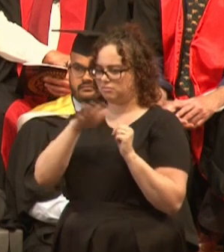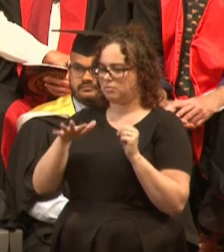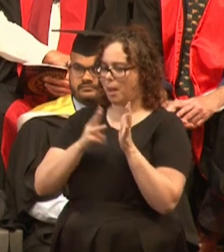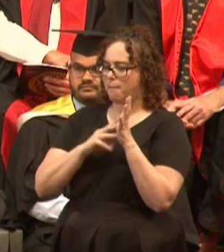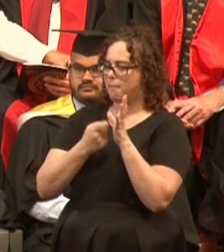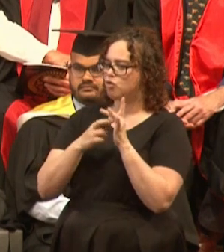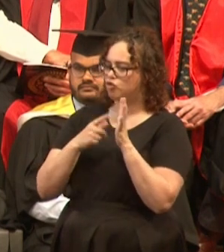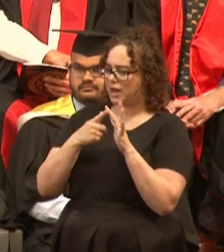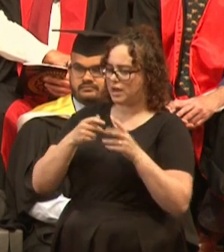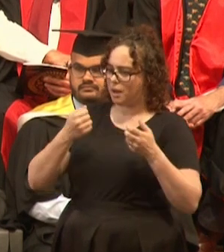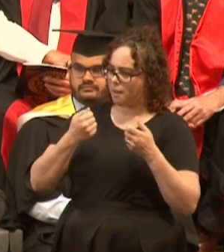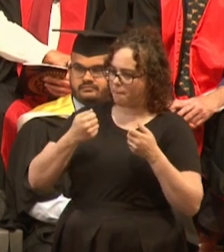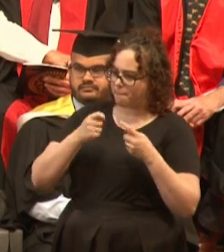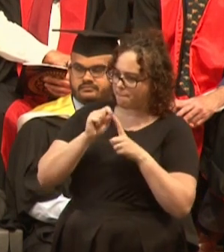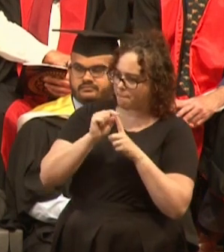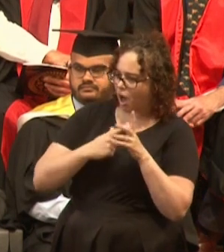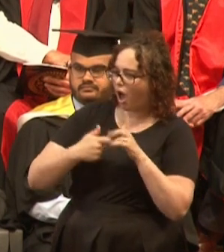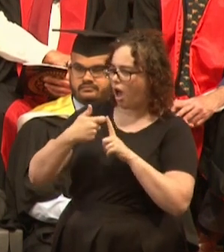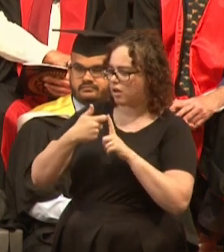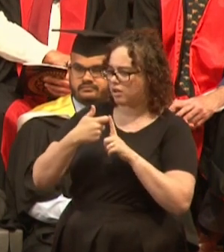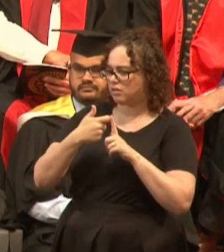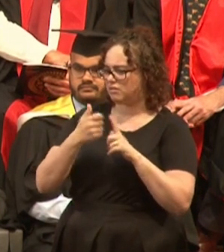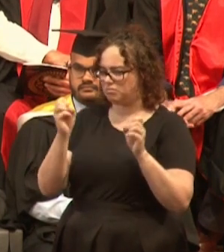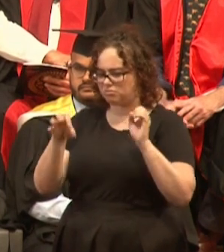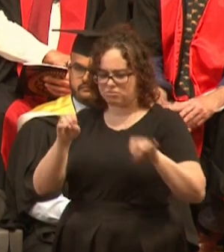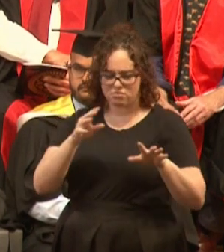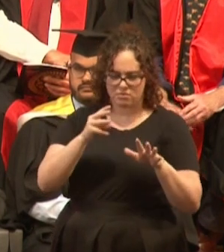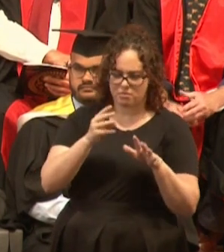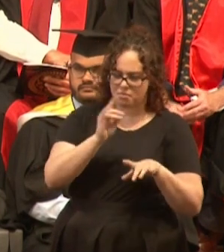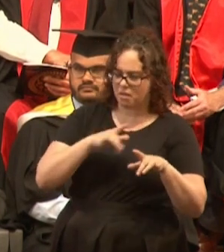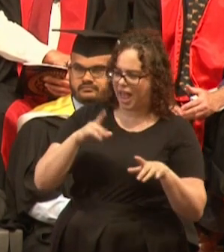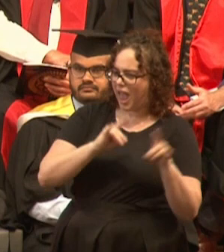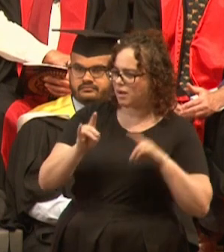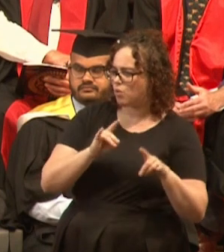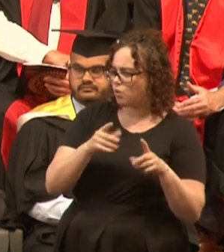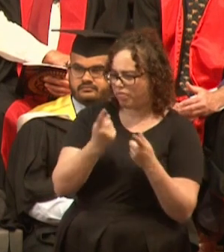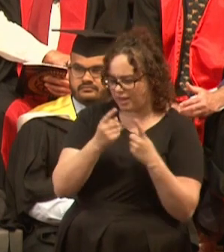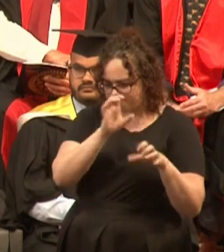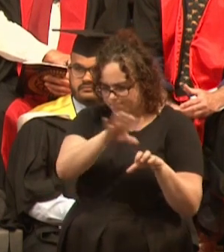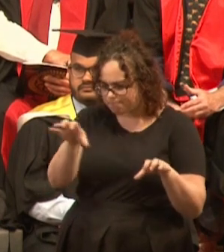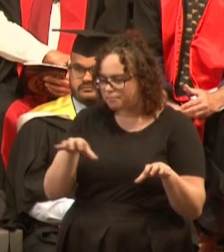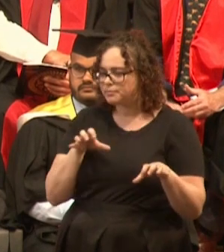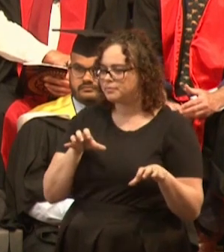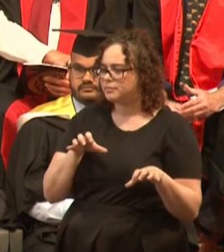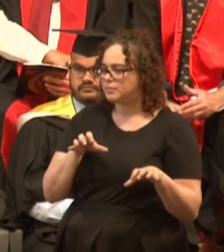and chucked in some sanctuary zones, and initiated some of the world heritage listing where we see it at today.